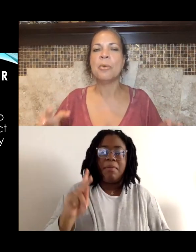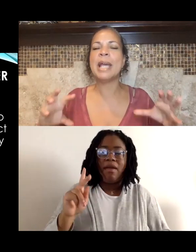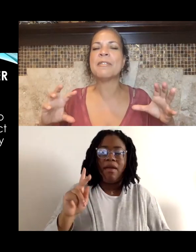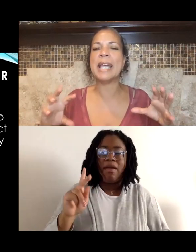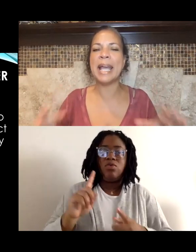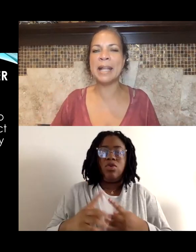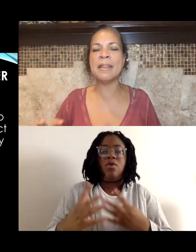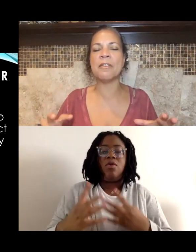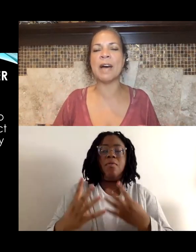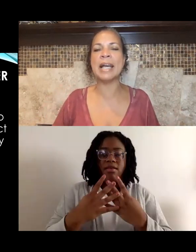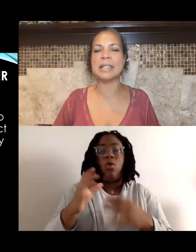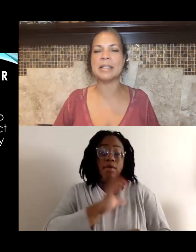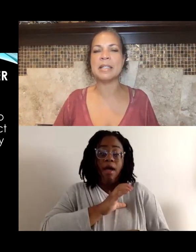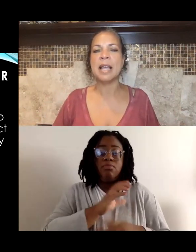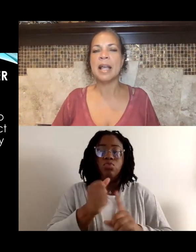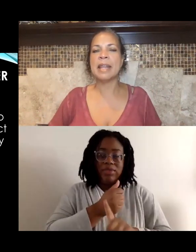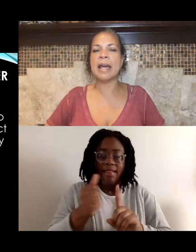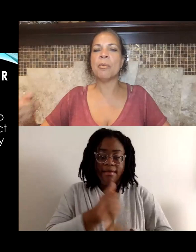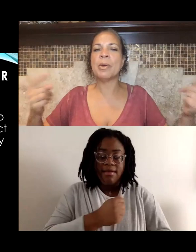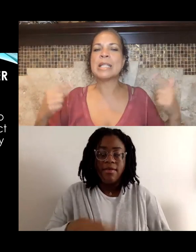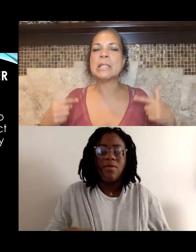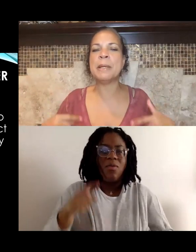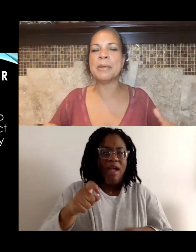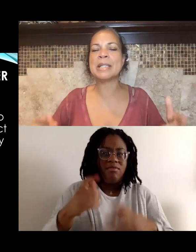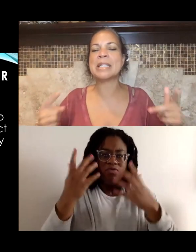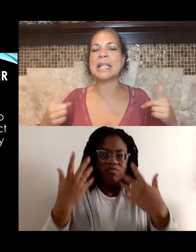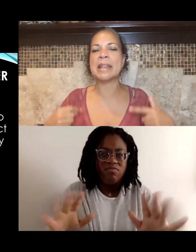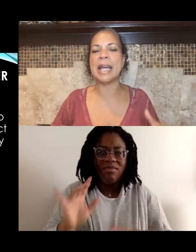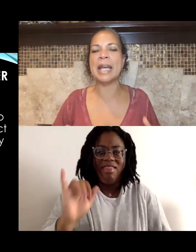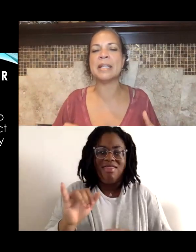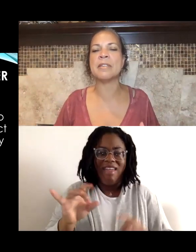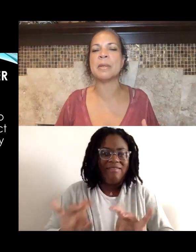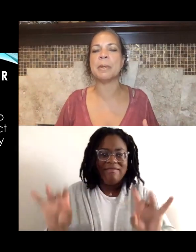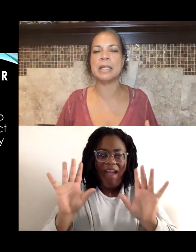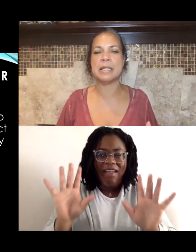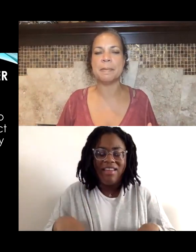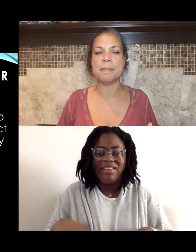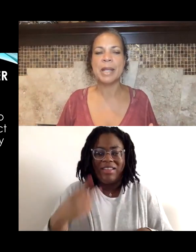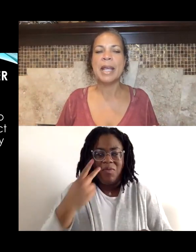We have to end the violence that we're experiencing, at the hands of the police."